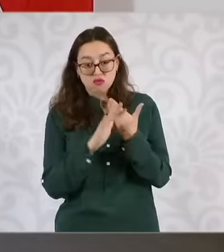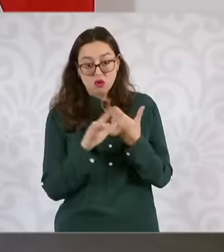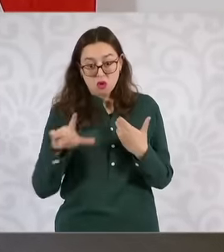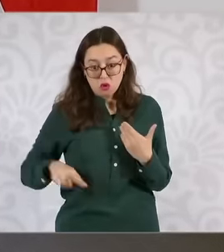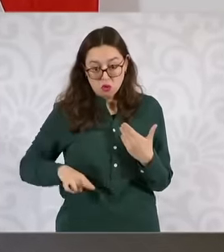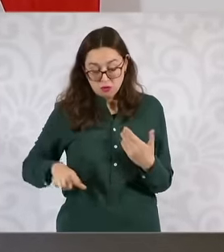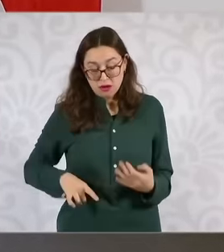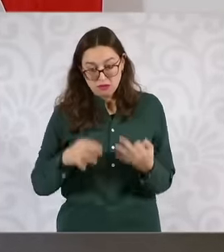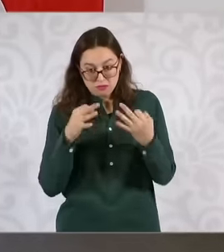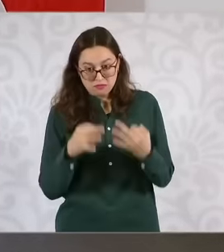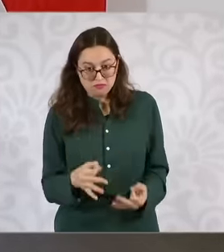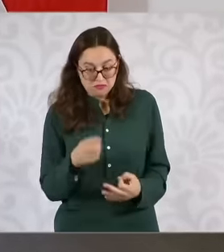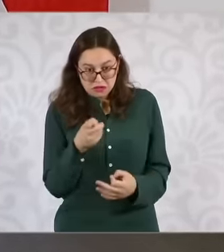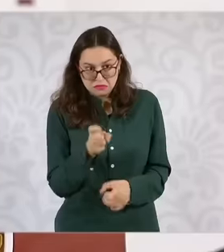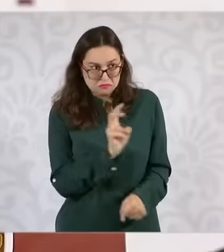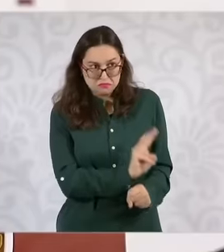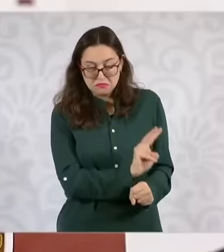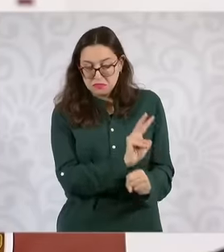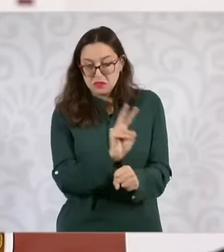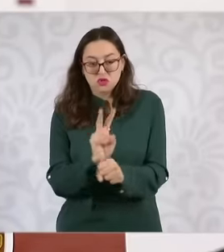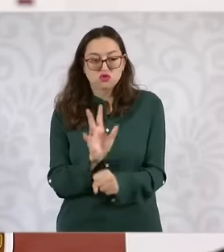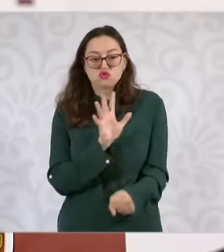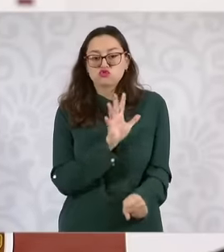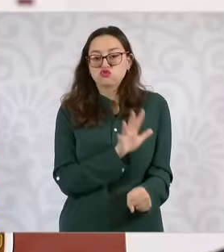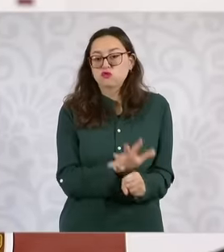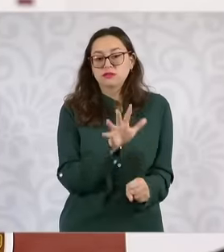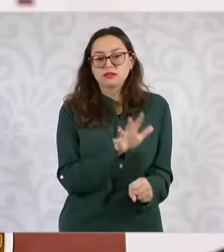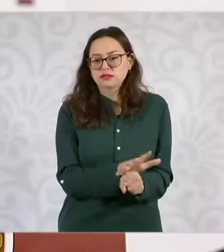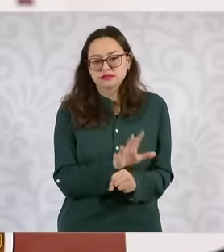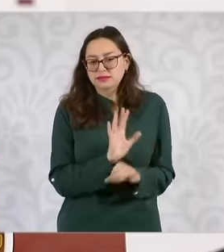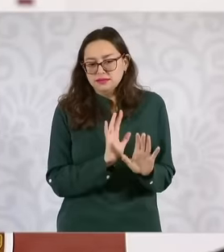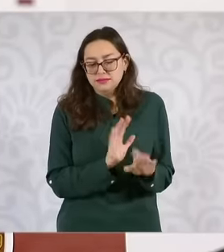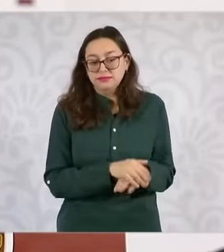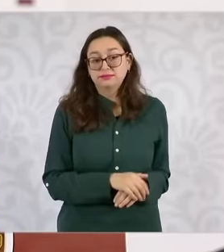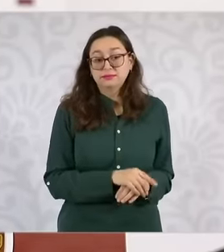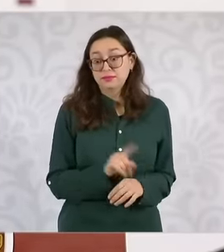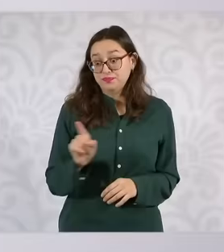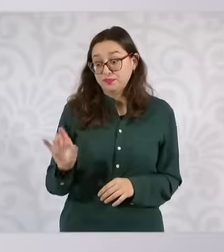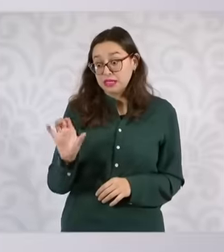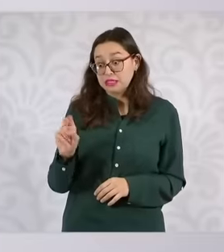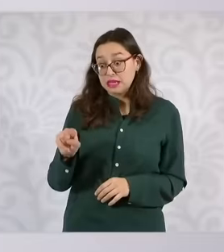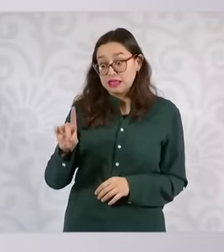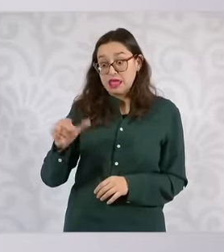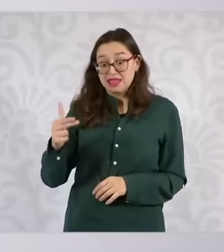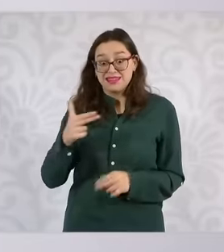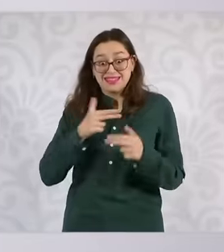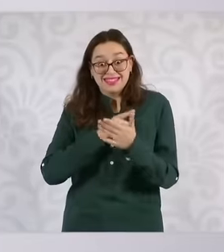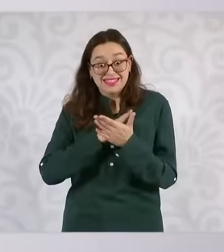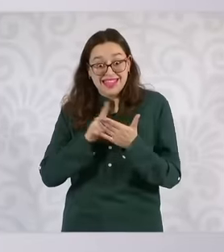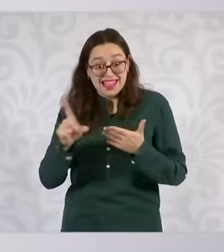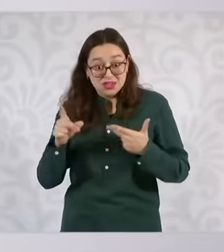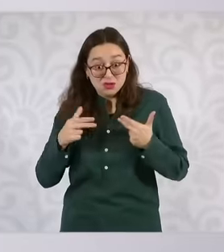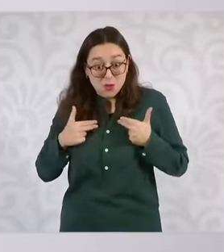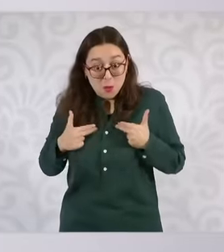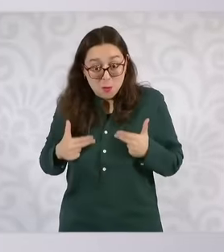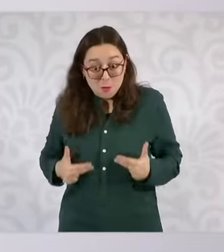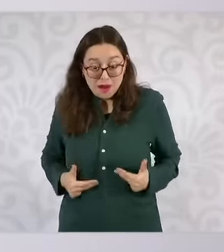Human Rights Commission, which was created with the objective of protecting Human Rights So we are going